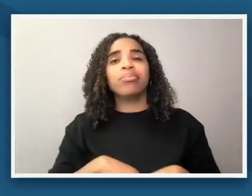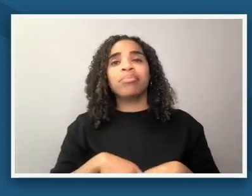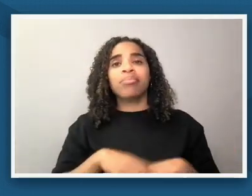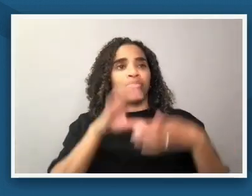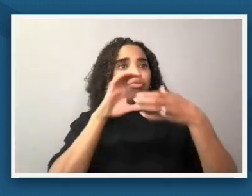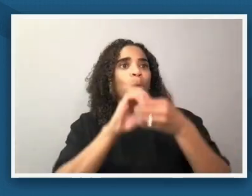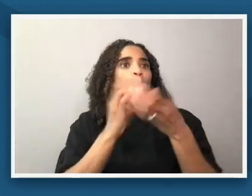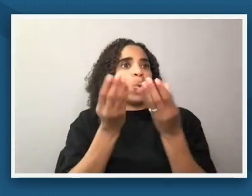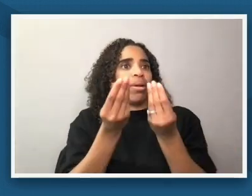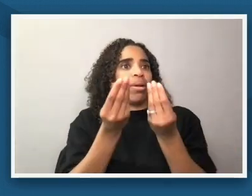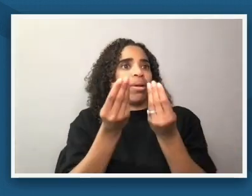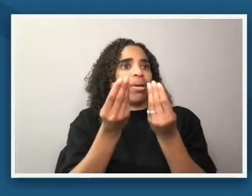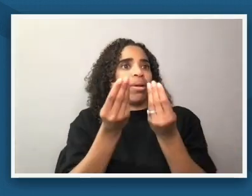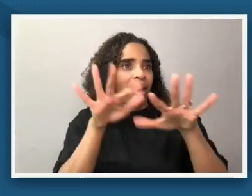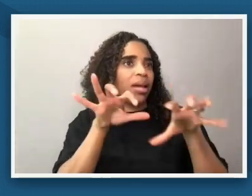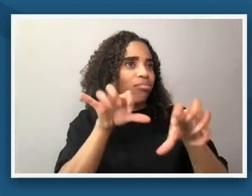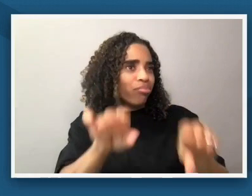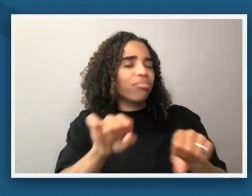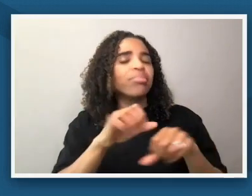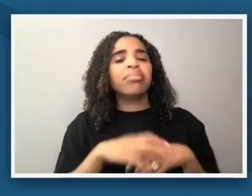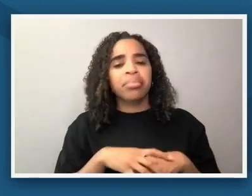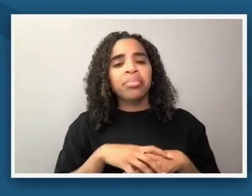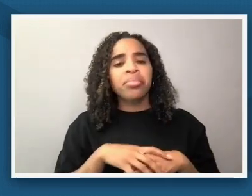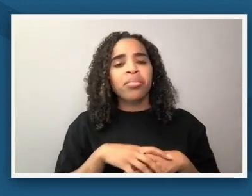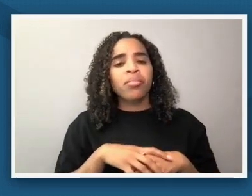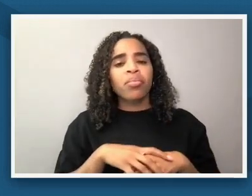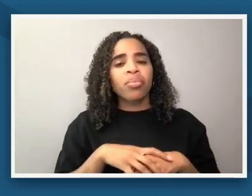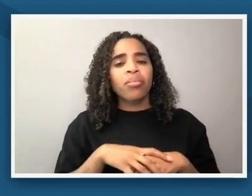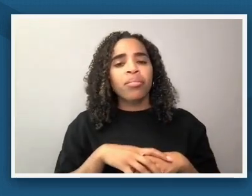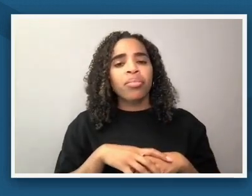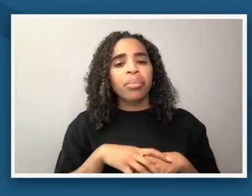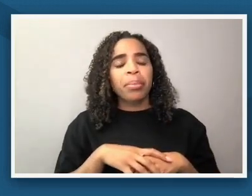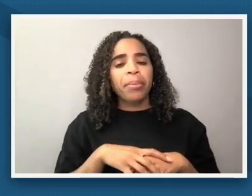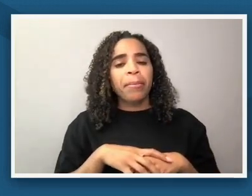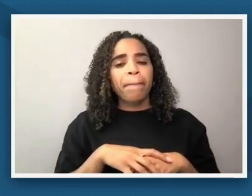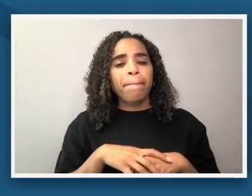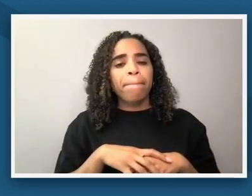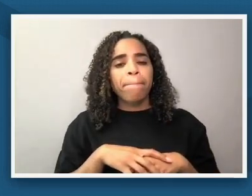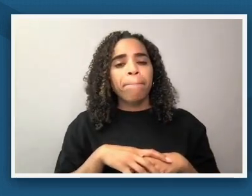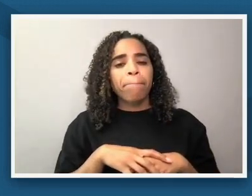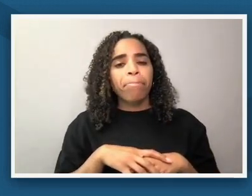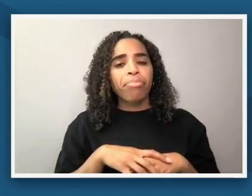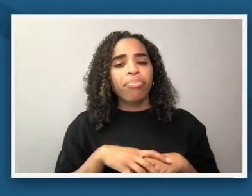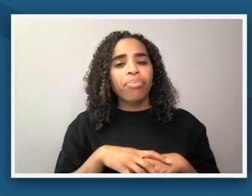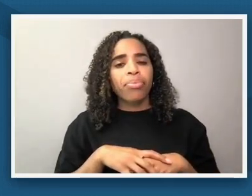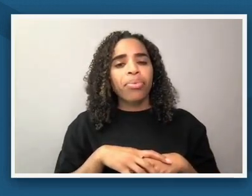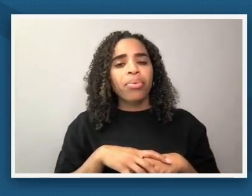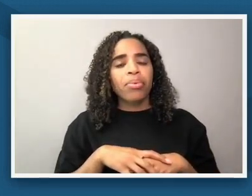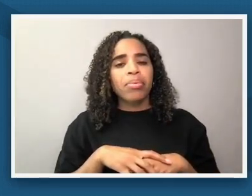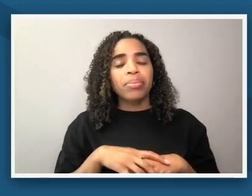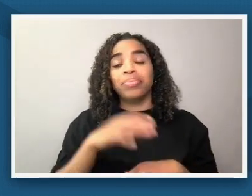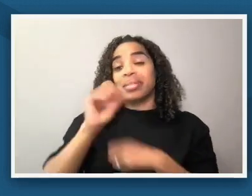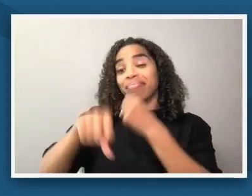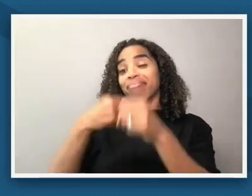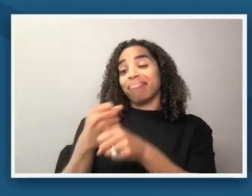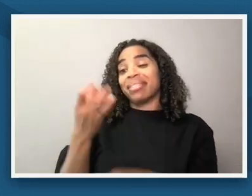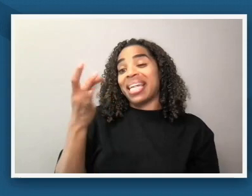and there were certainly works on paper um but with the advent of photography in